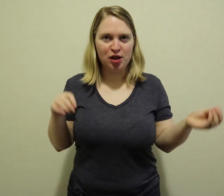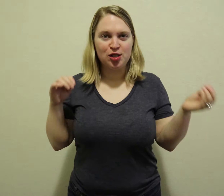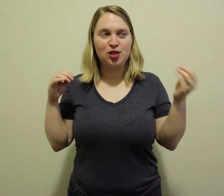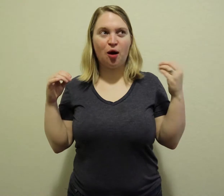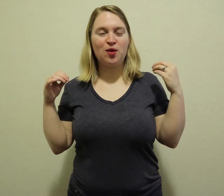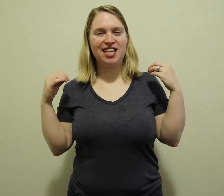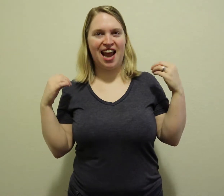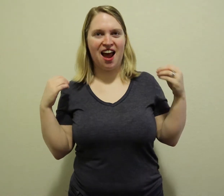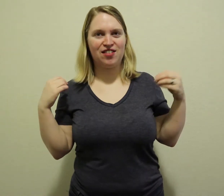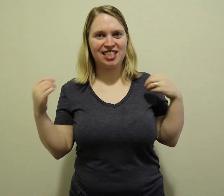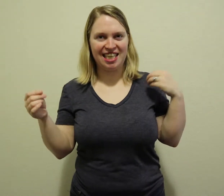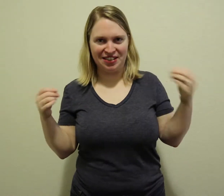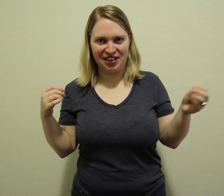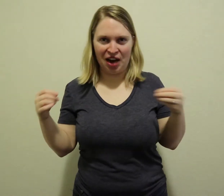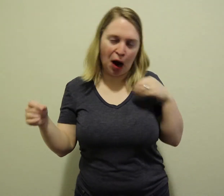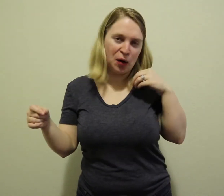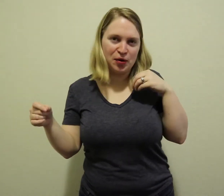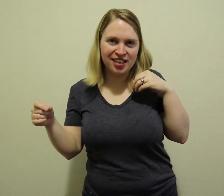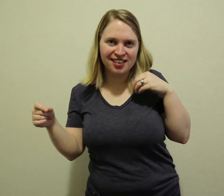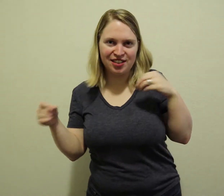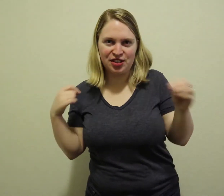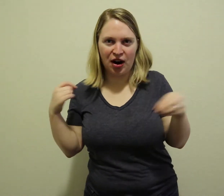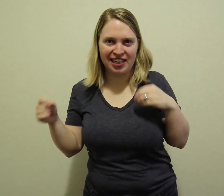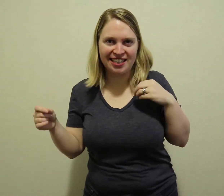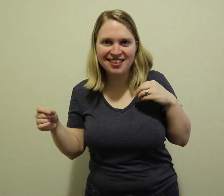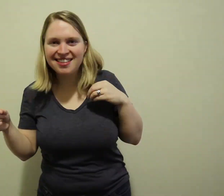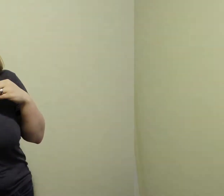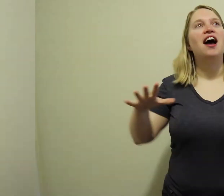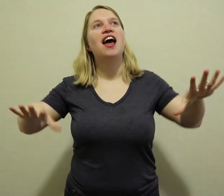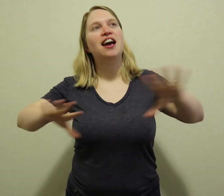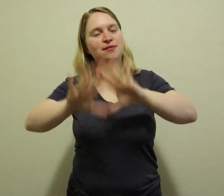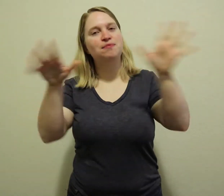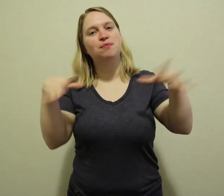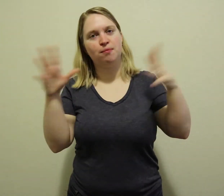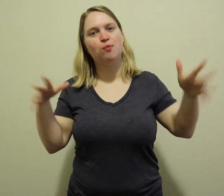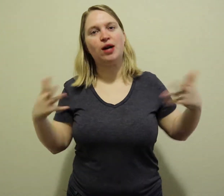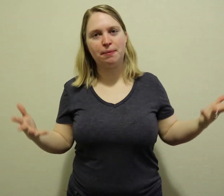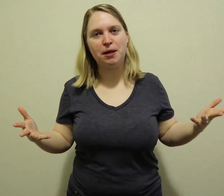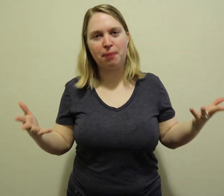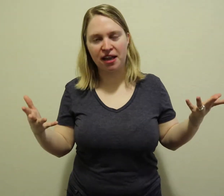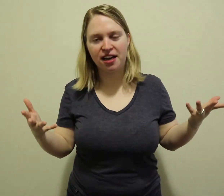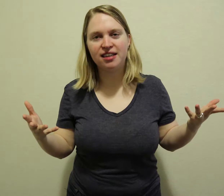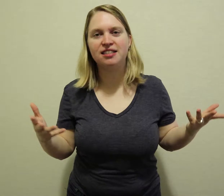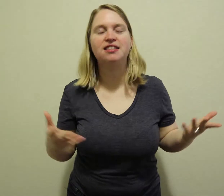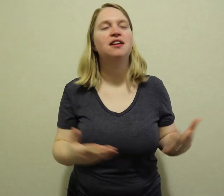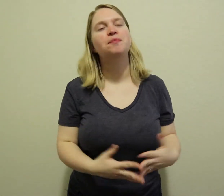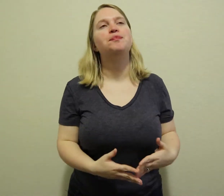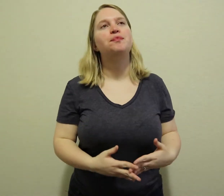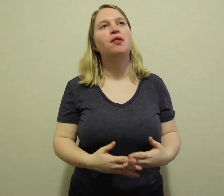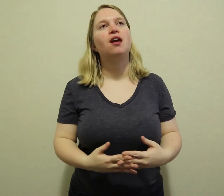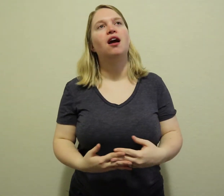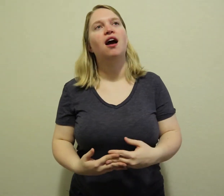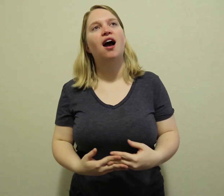so we can have a secret code to talk in and what I mean by that is